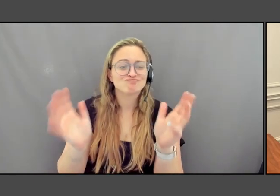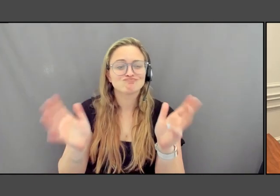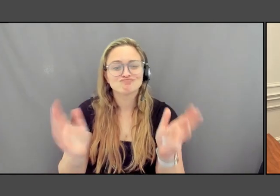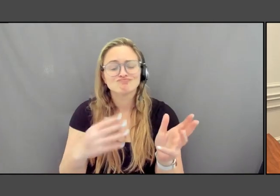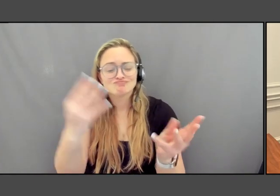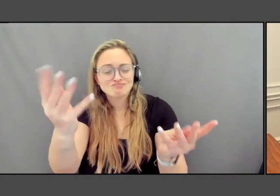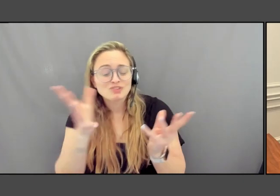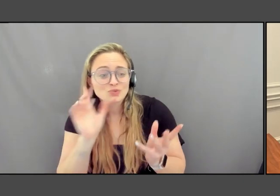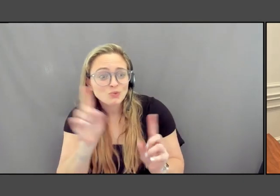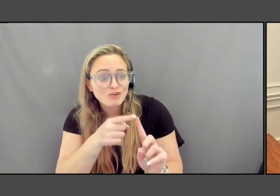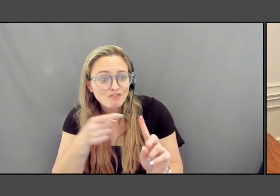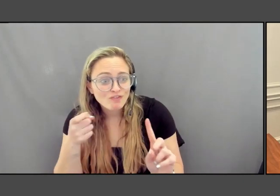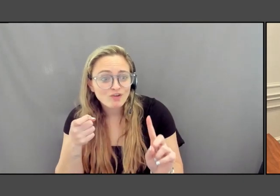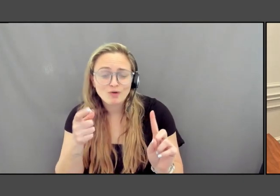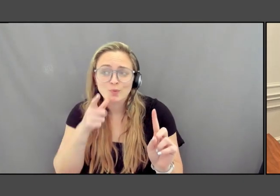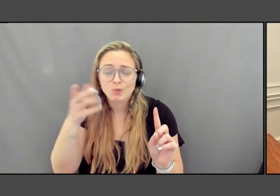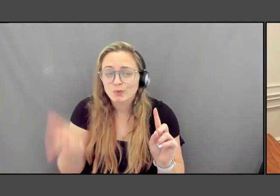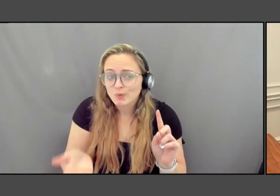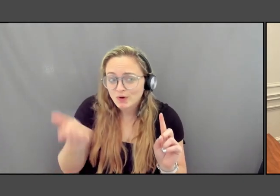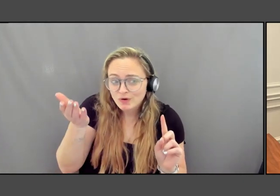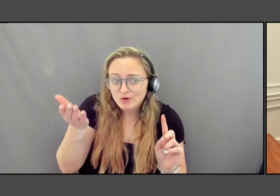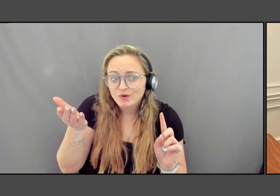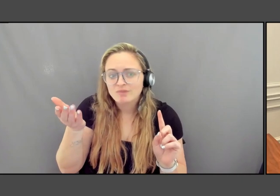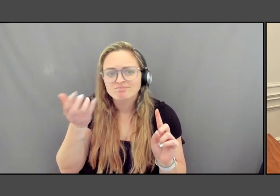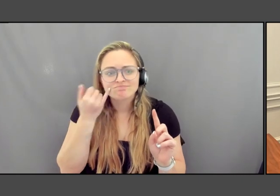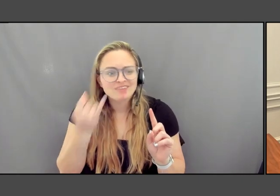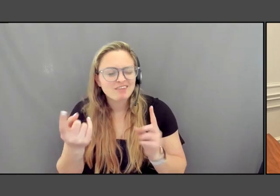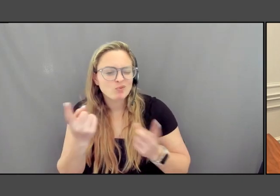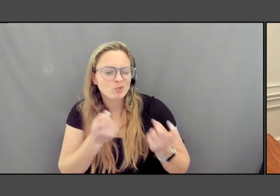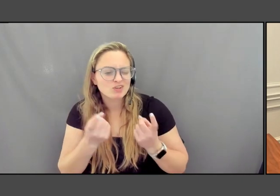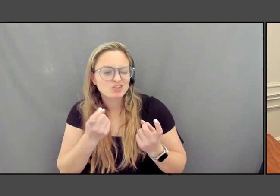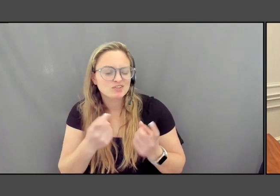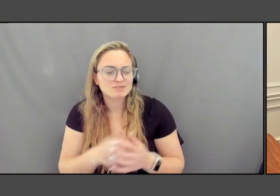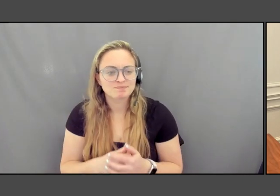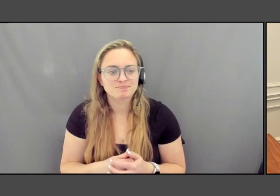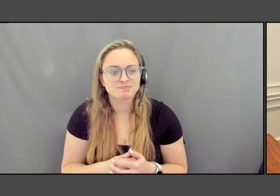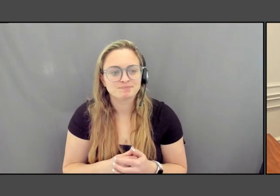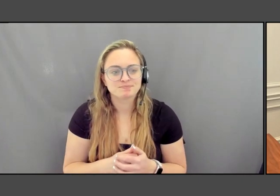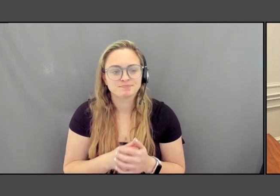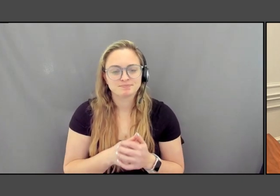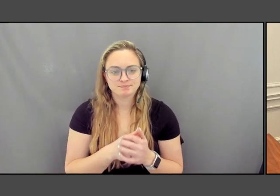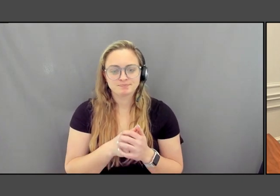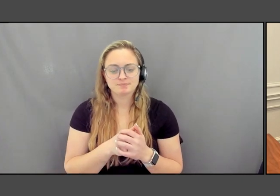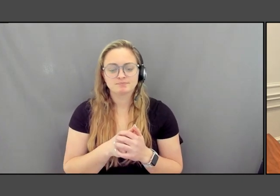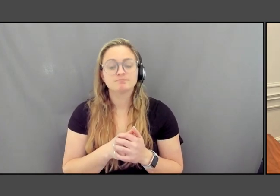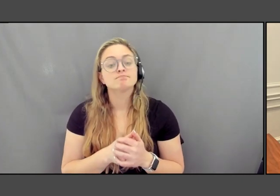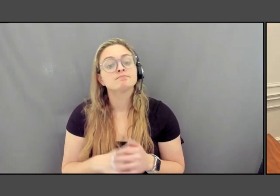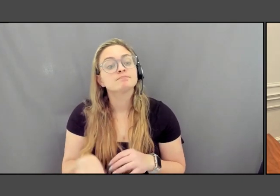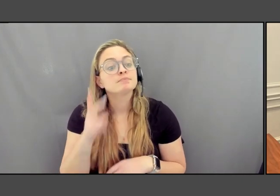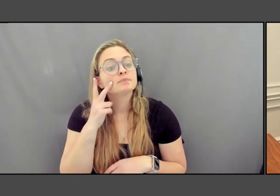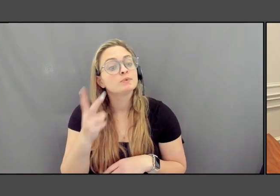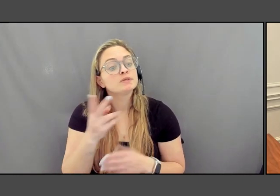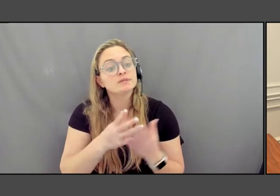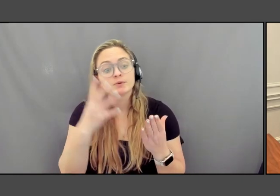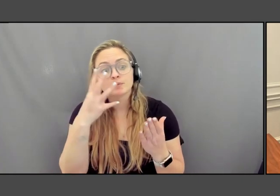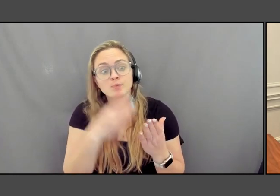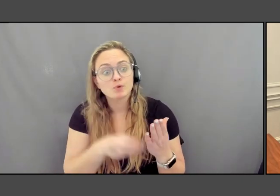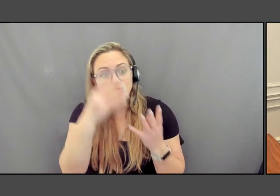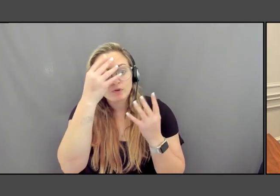who you are, and if you have any questions during today's program. We also see some beautiful information sharing that happens in the chat,